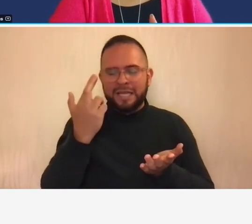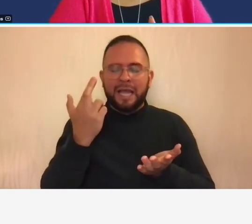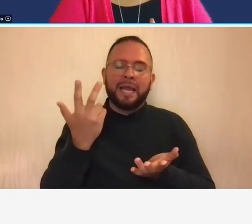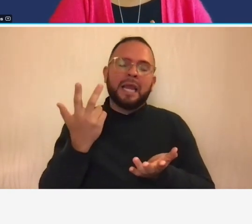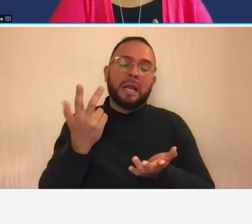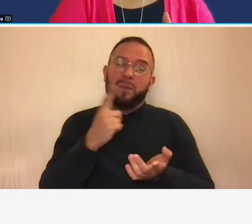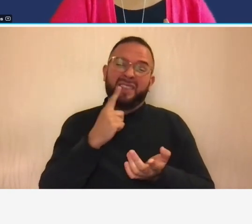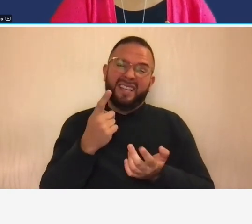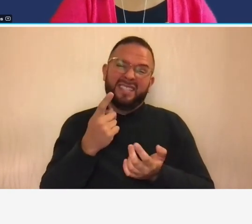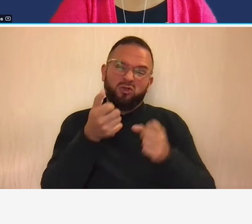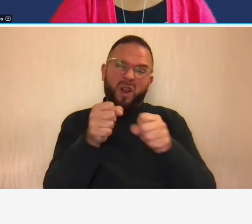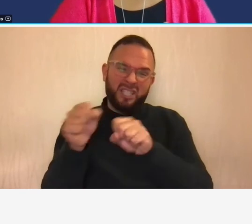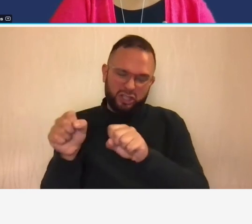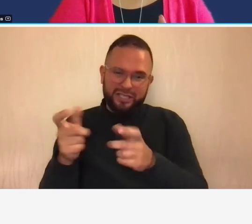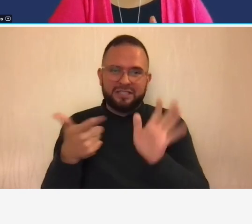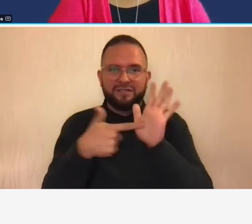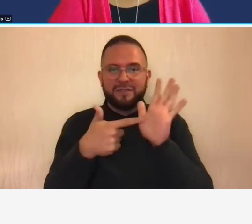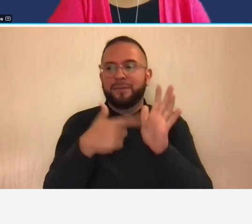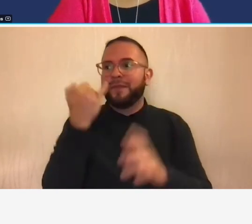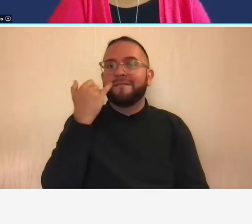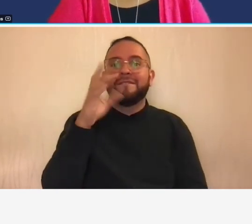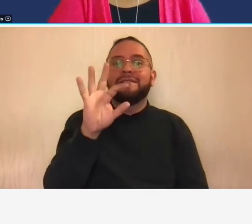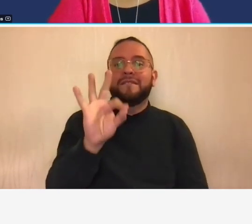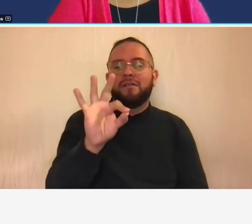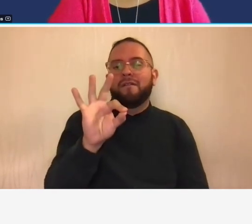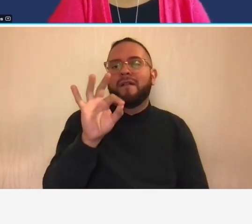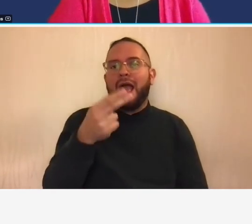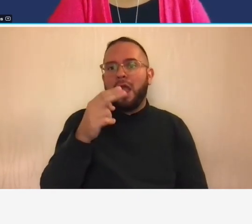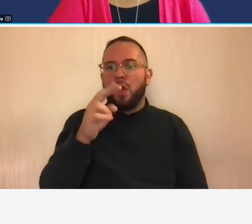so if federal highway under the safe harbor rate program and if ddot